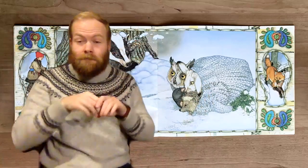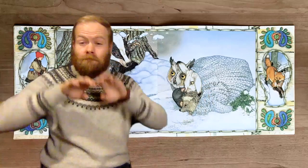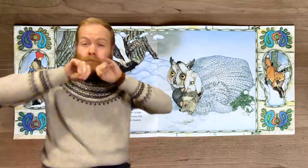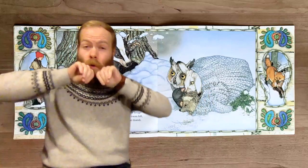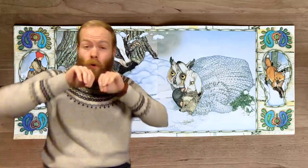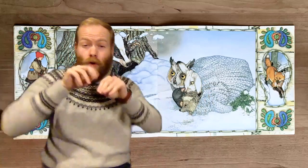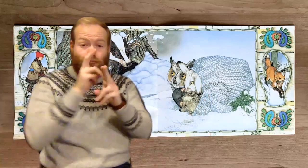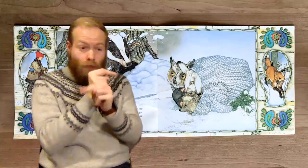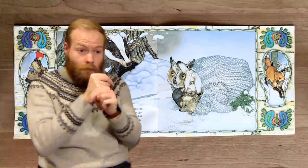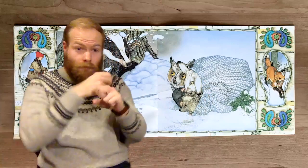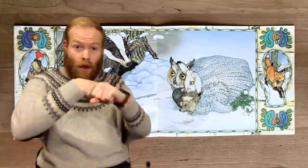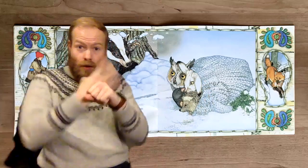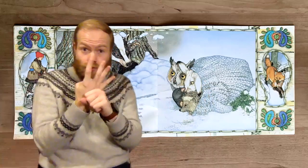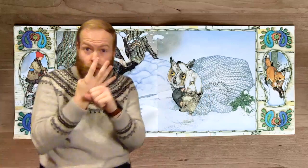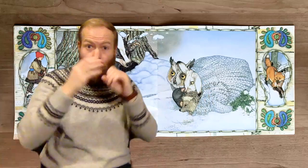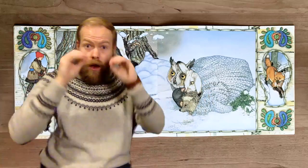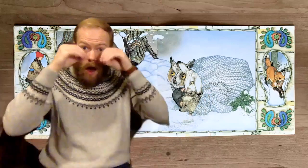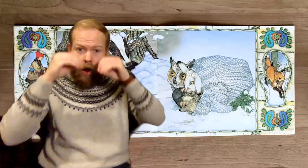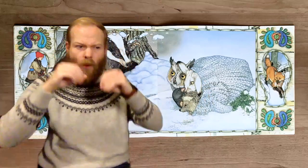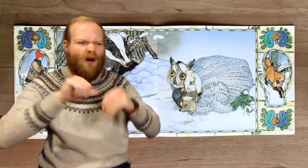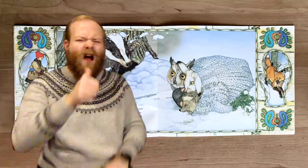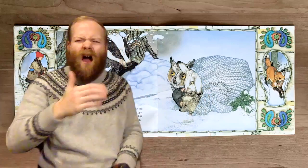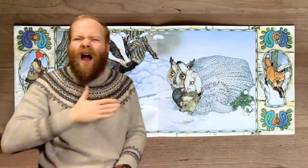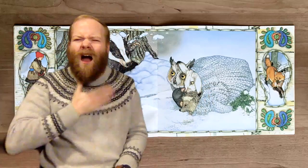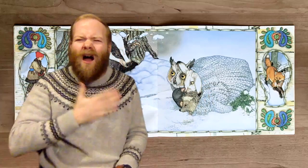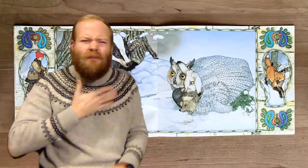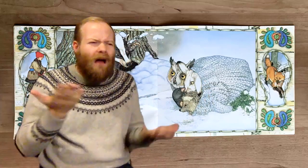The mole, the rabbit, the hedgehog, and the owl were not pleased.